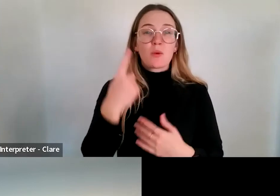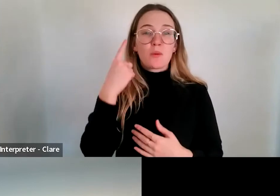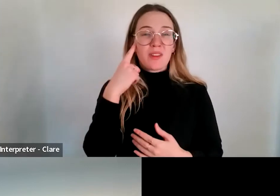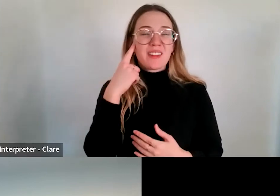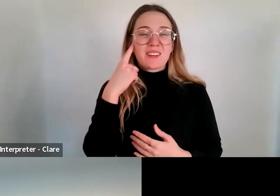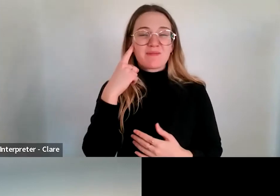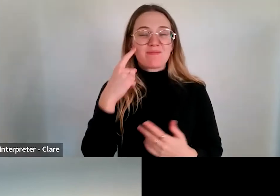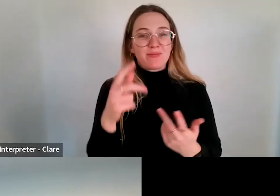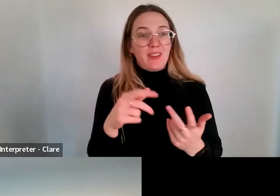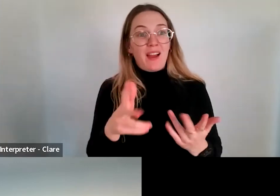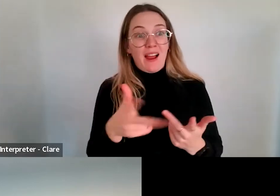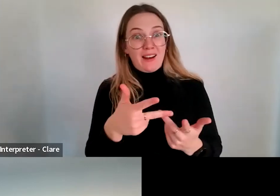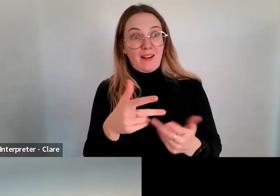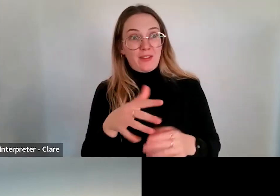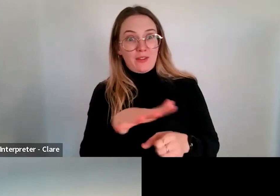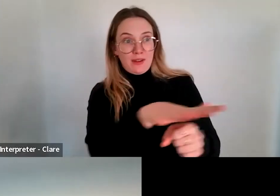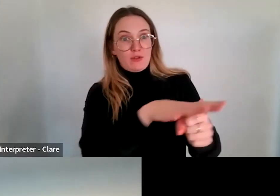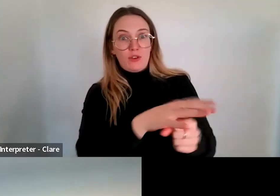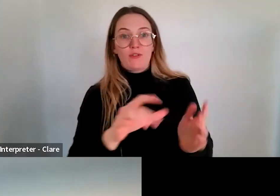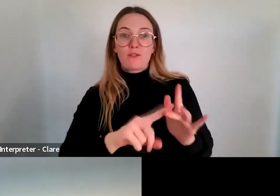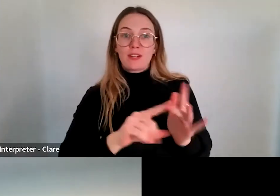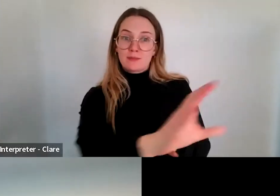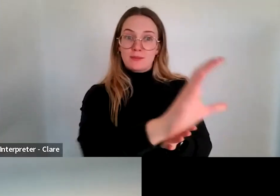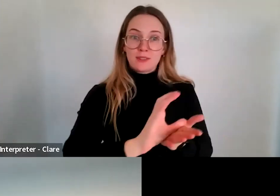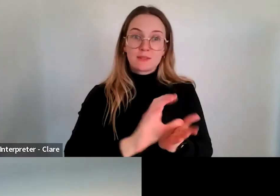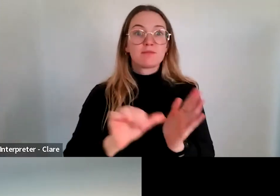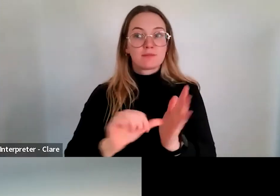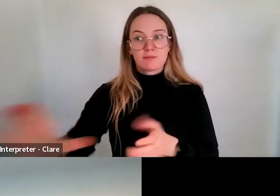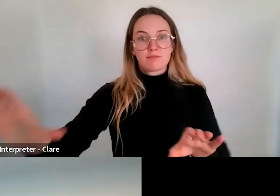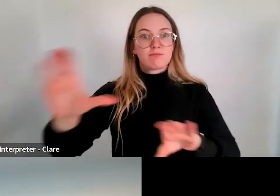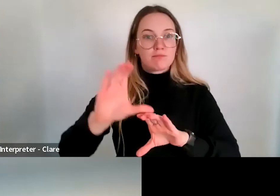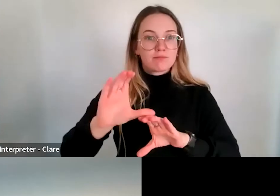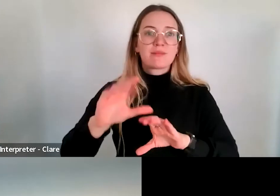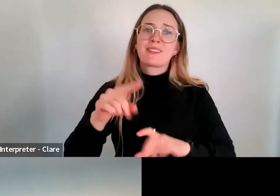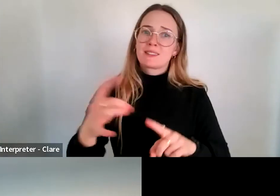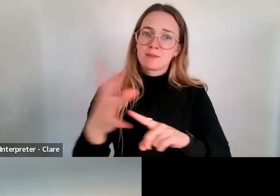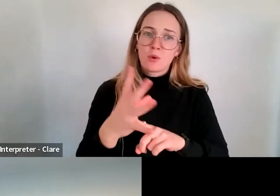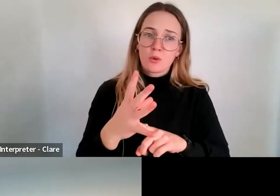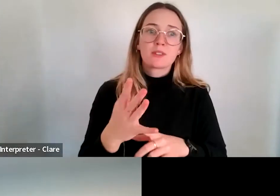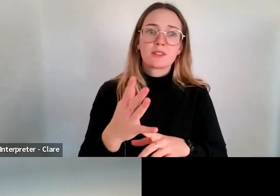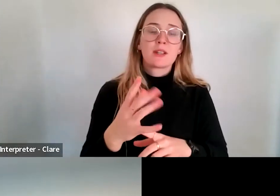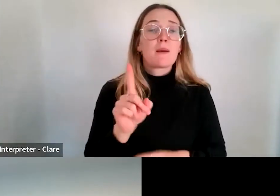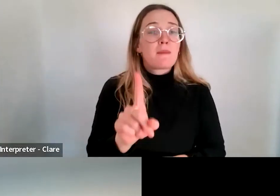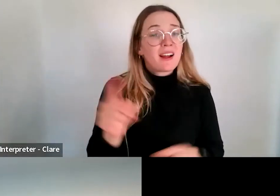in terms of viability for the project, this again - this is a slightly different scenario where the ambition